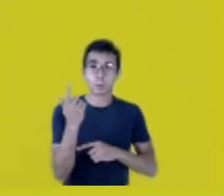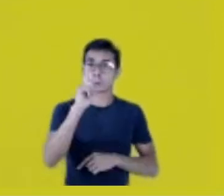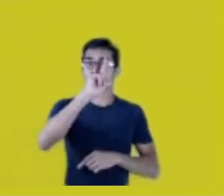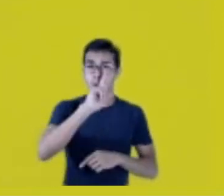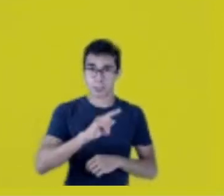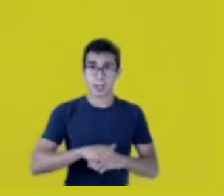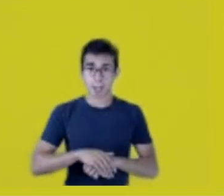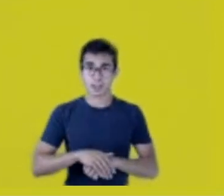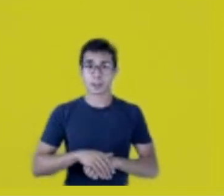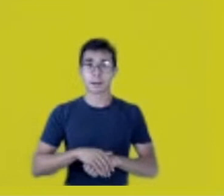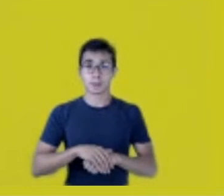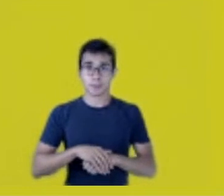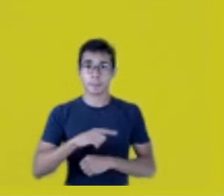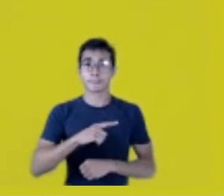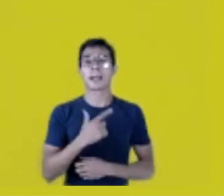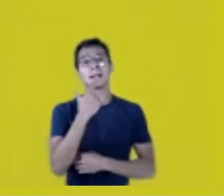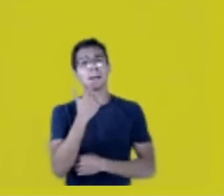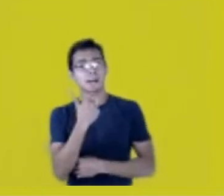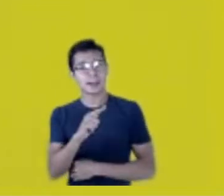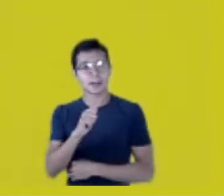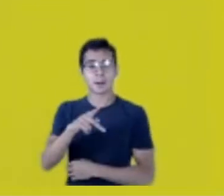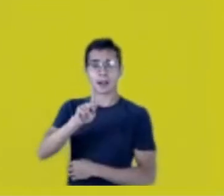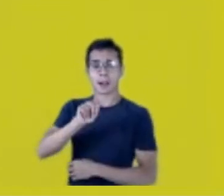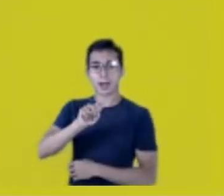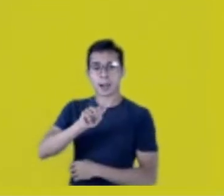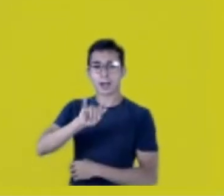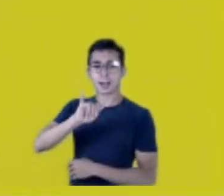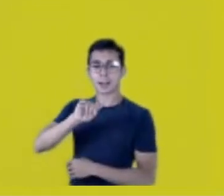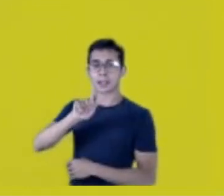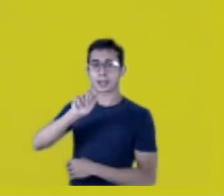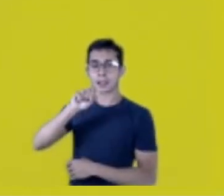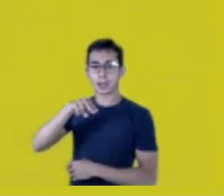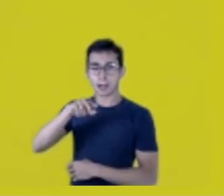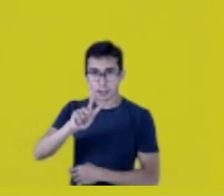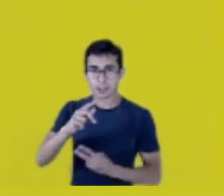with our visual identity, to keep our people alive during this pandemic.